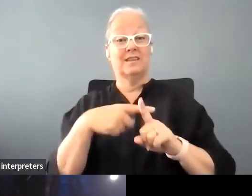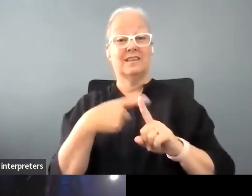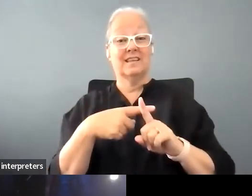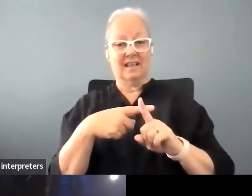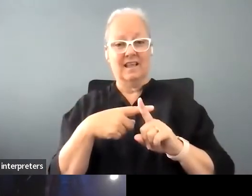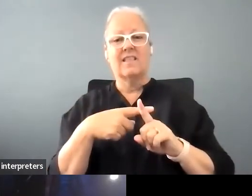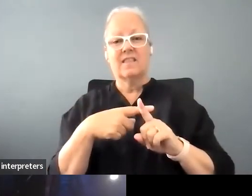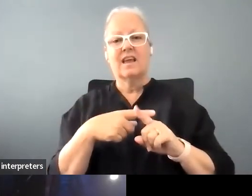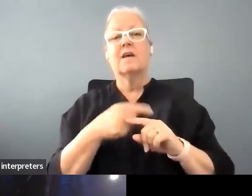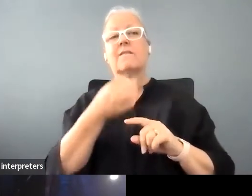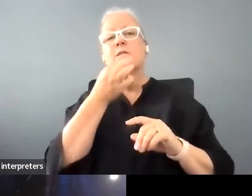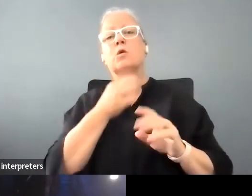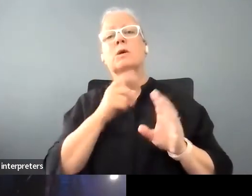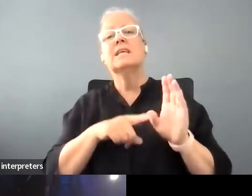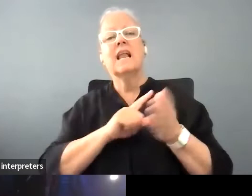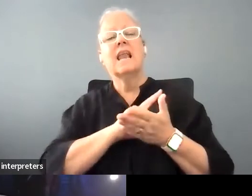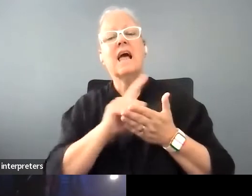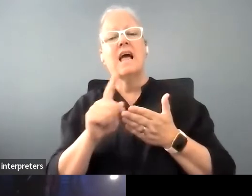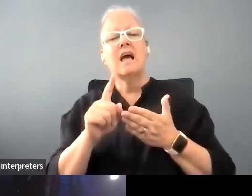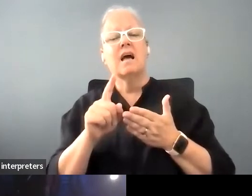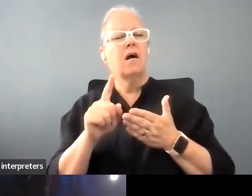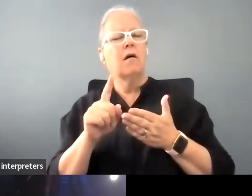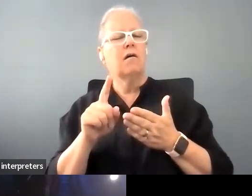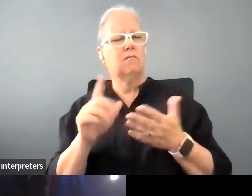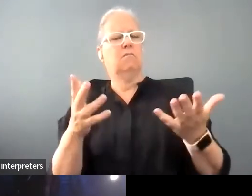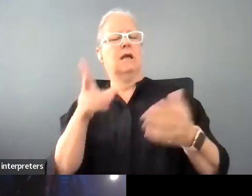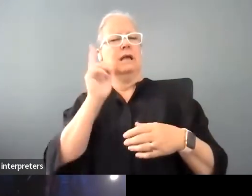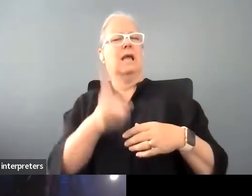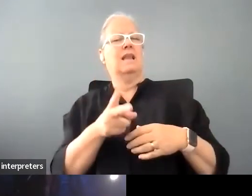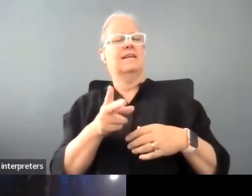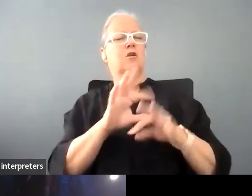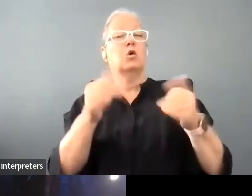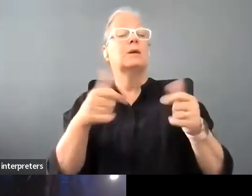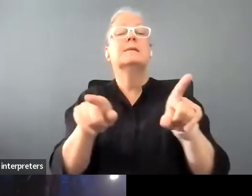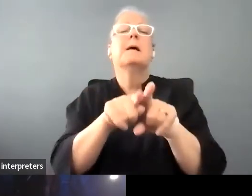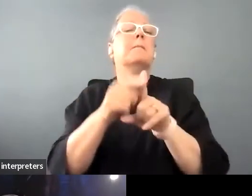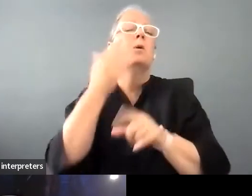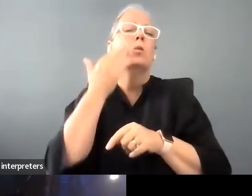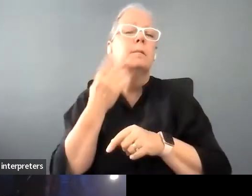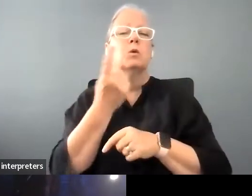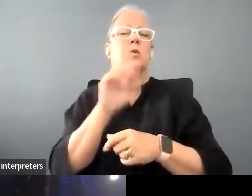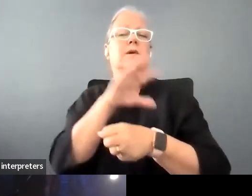years where it all gets knocked back. It's the same as the as women in the arts so, I've seen it go in the